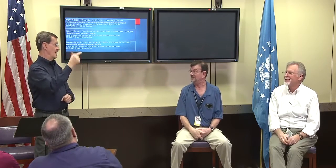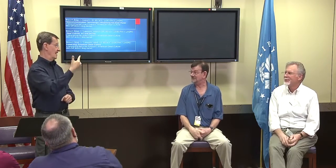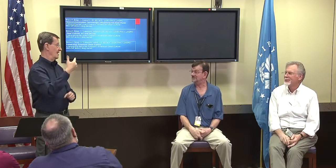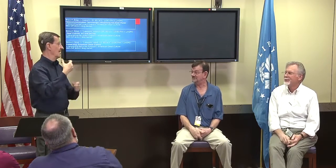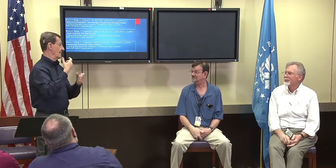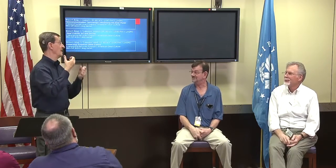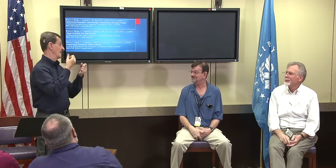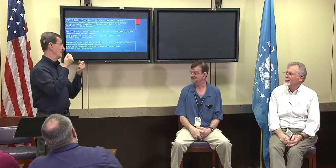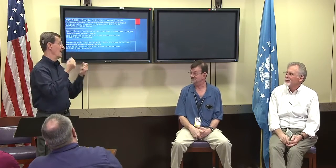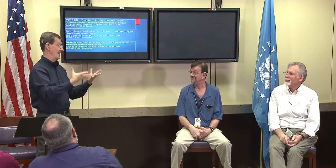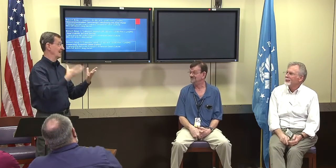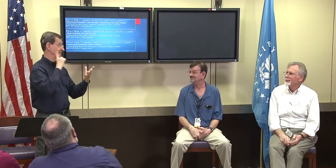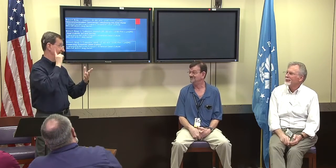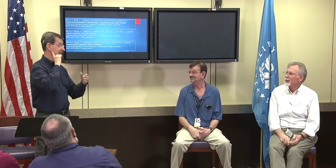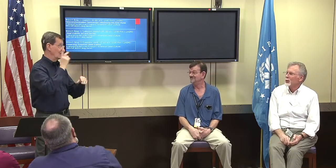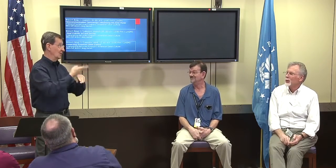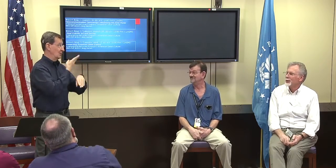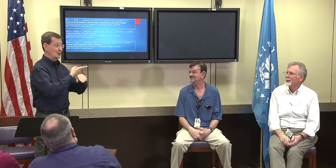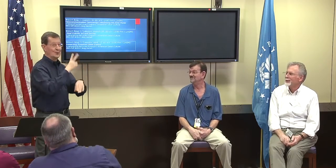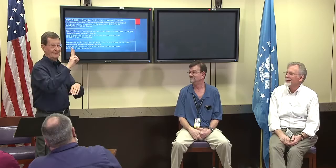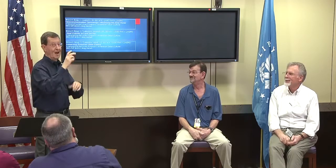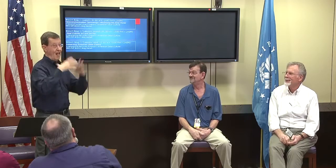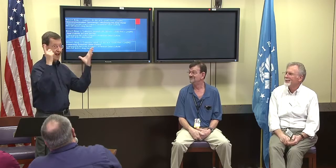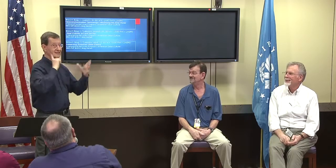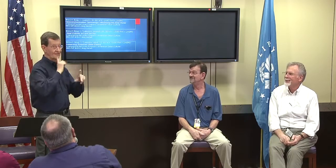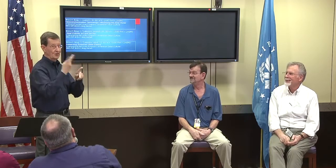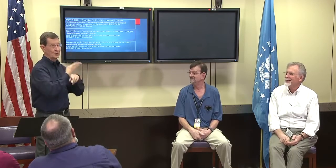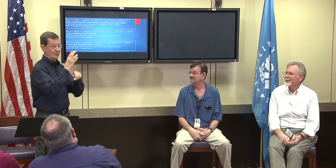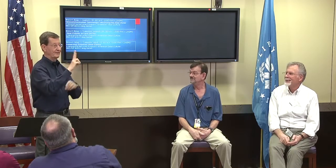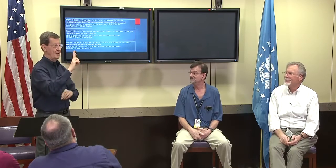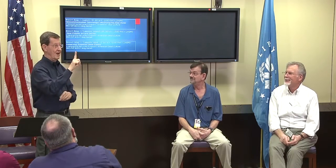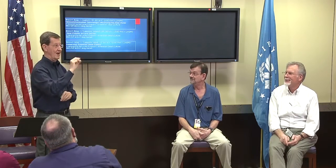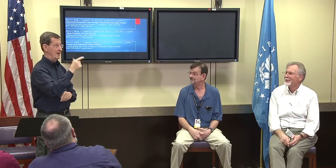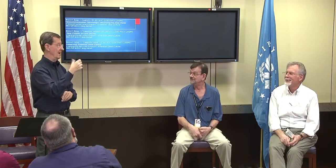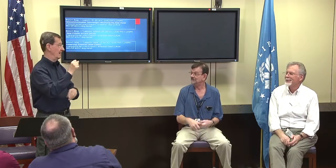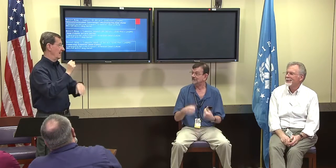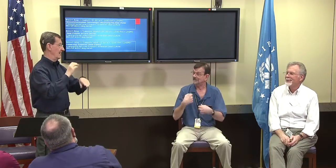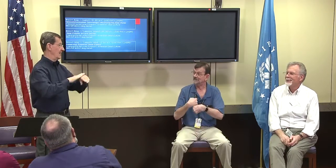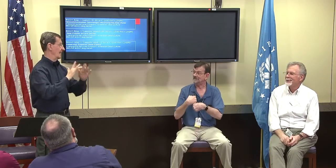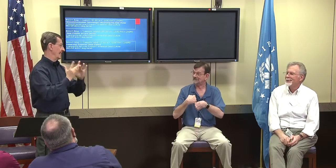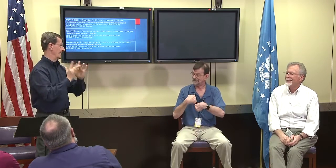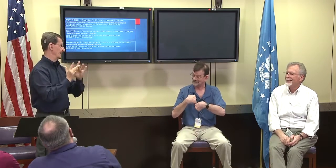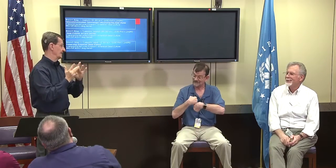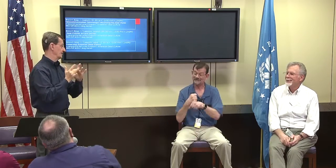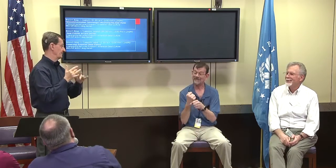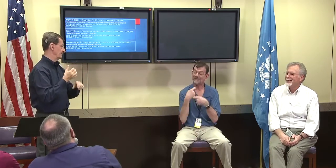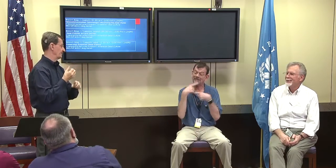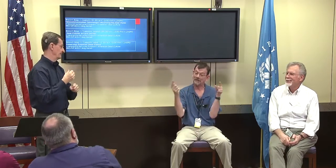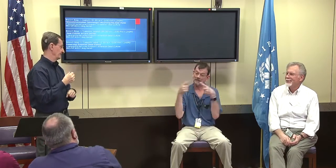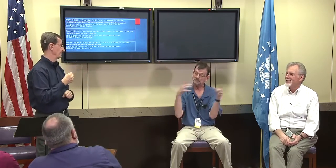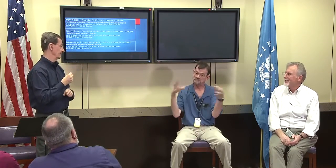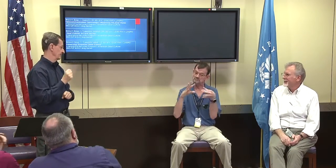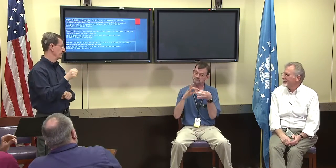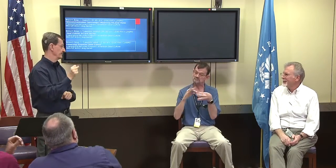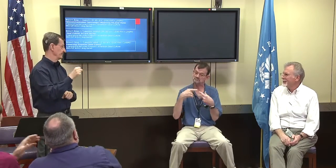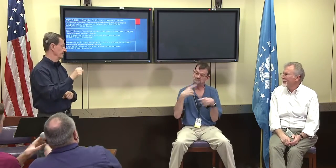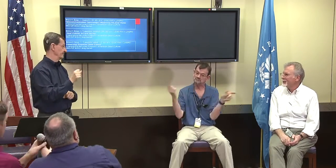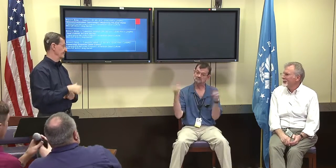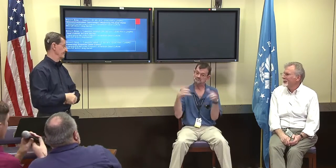kind of like what hearing people use as blogging. There's a lot of the deaf people using logging or vlogging nowadays.